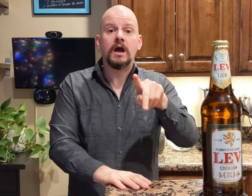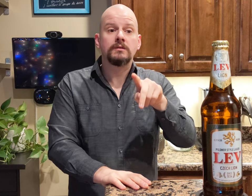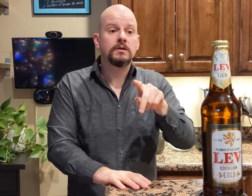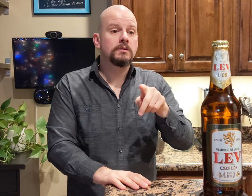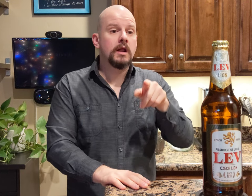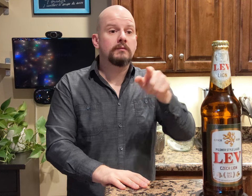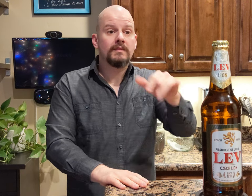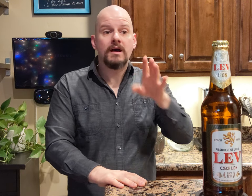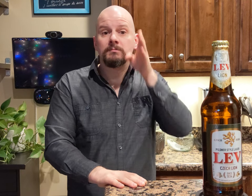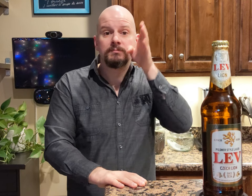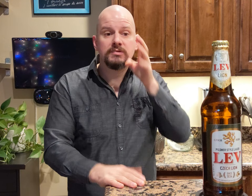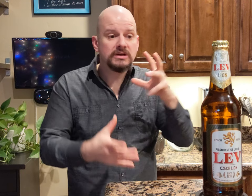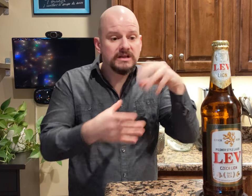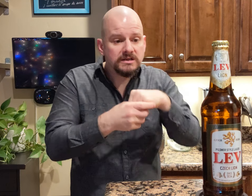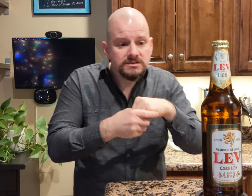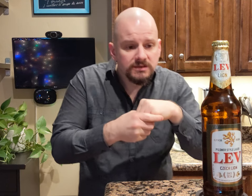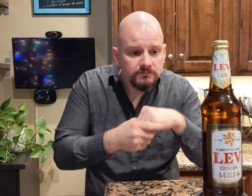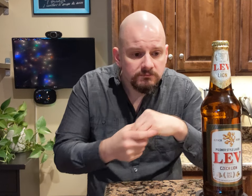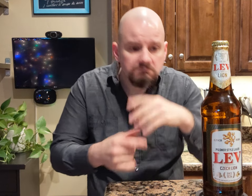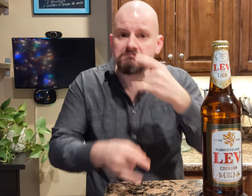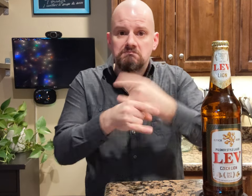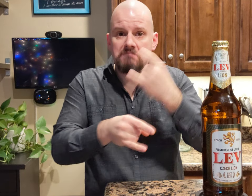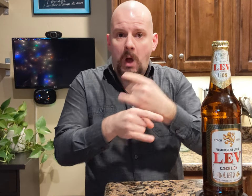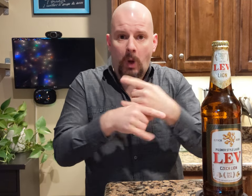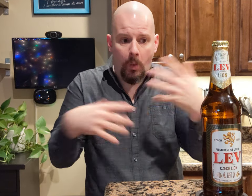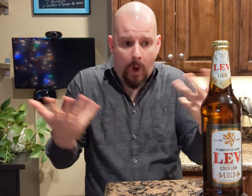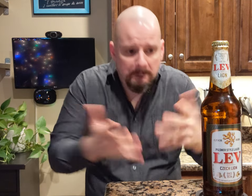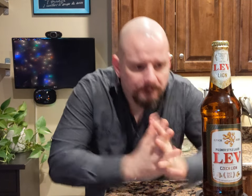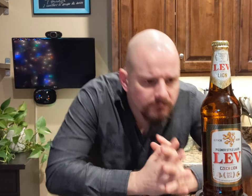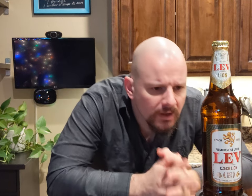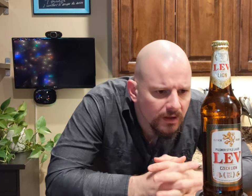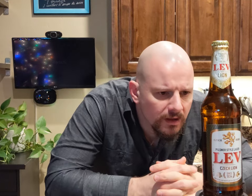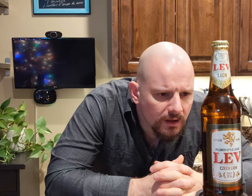The beer's alcohol is...